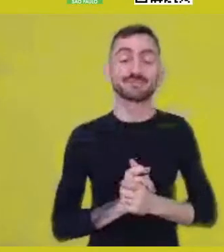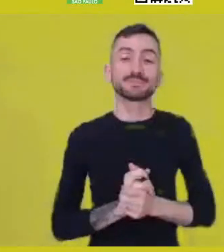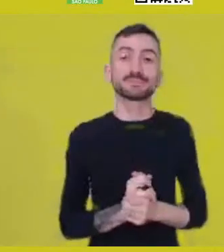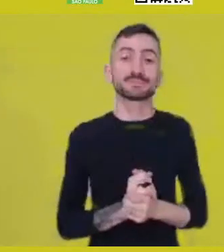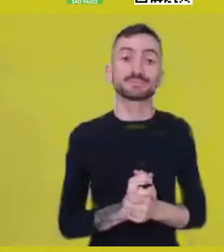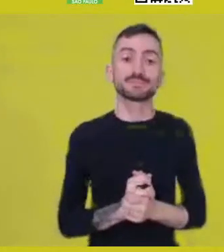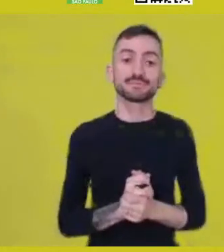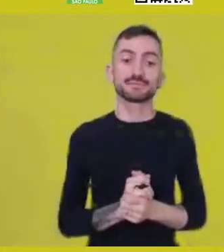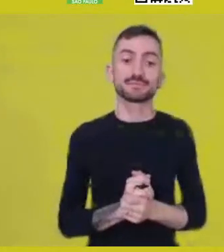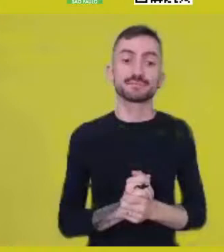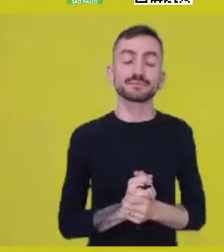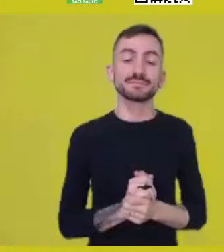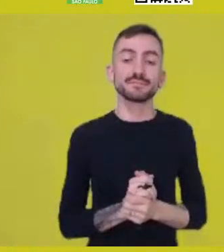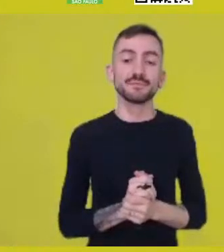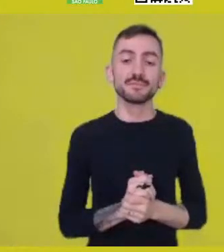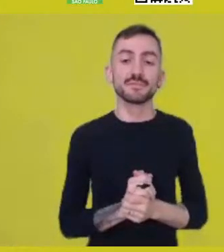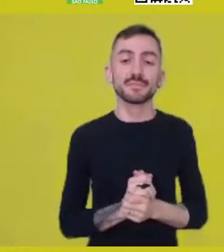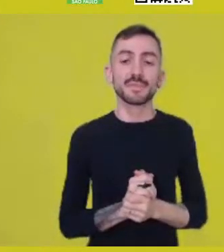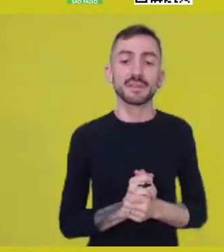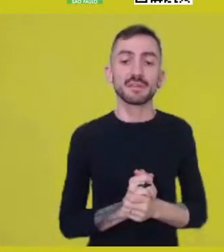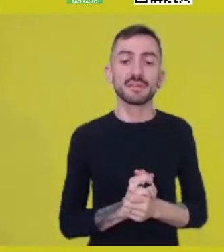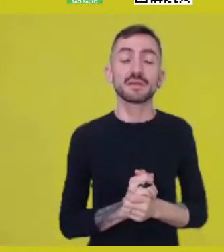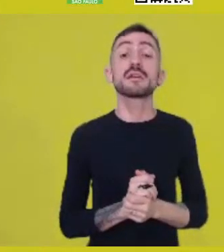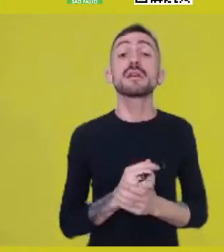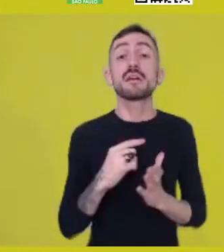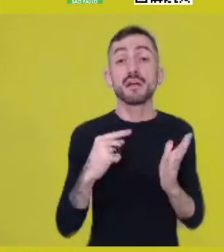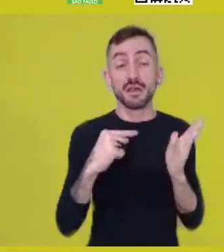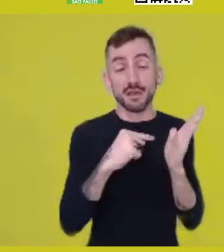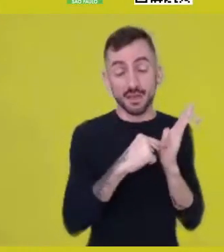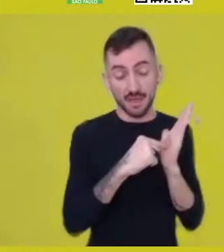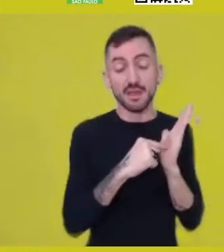she refers, a great researcher